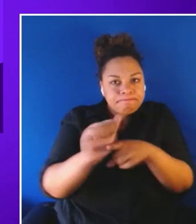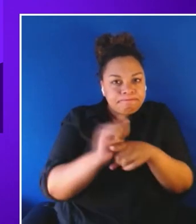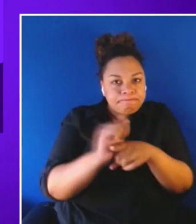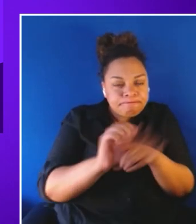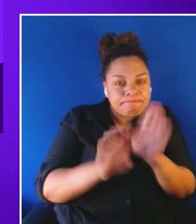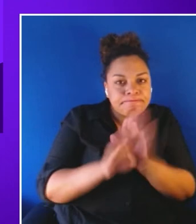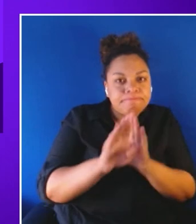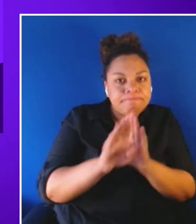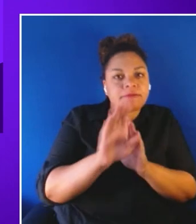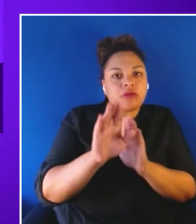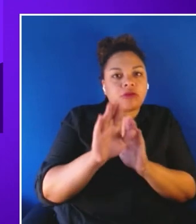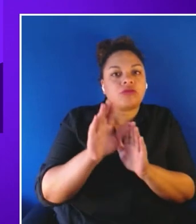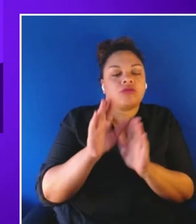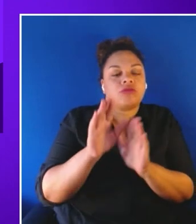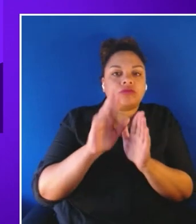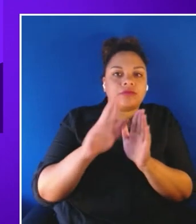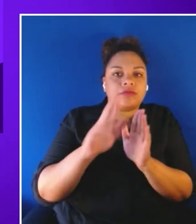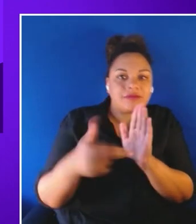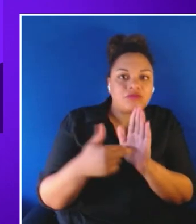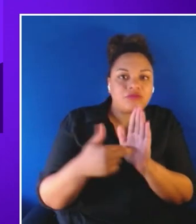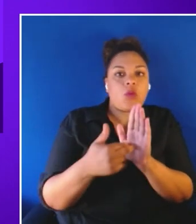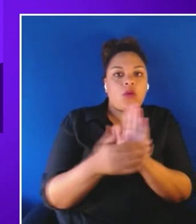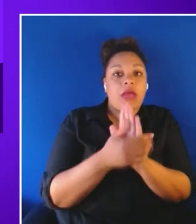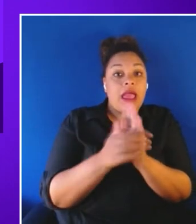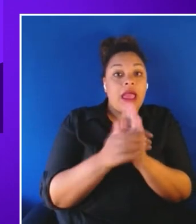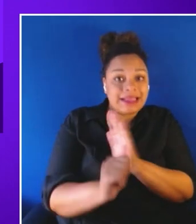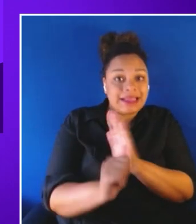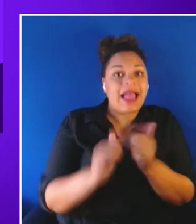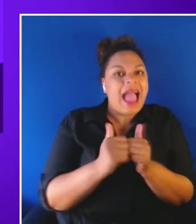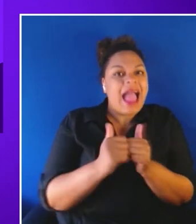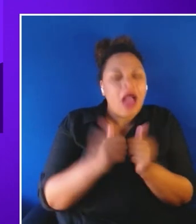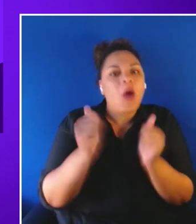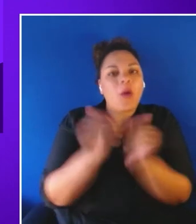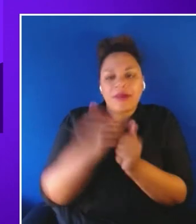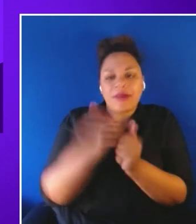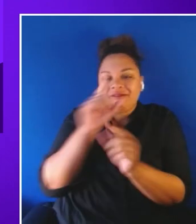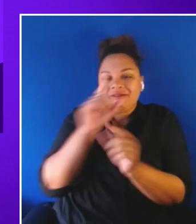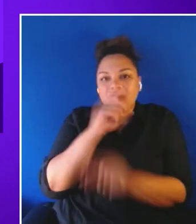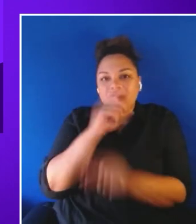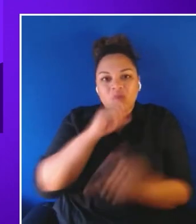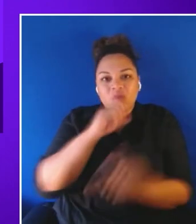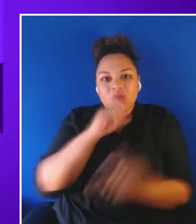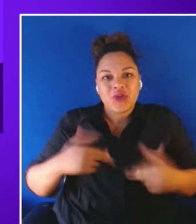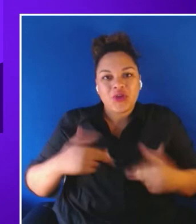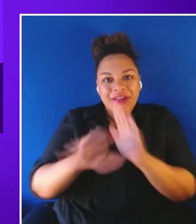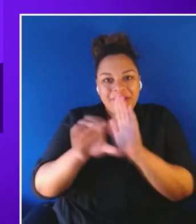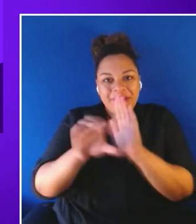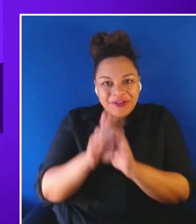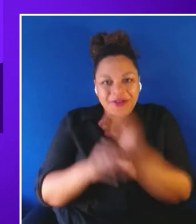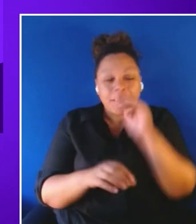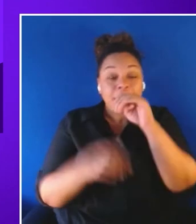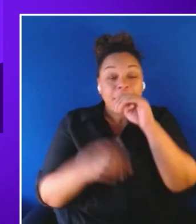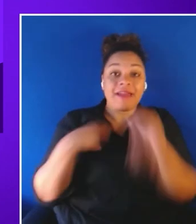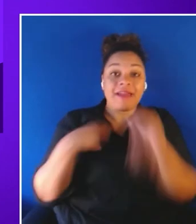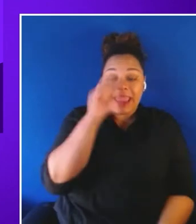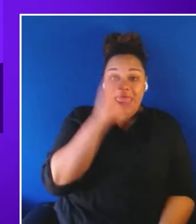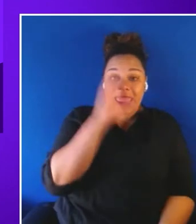virtual human characters through advanced VR, human animations, conversational interactions,